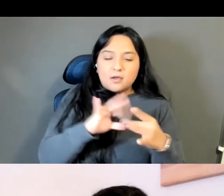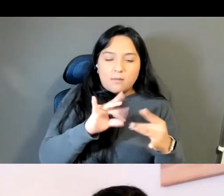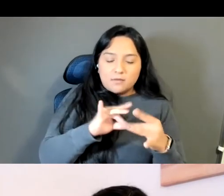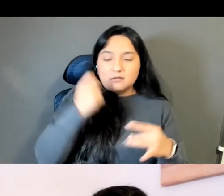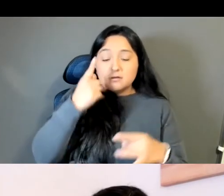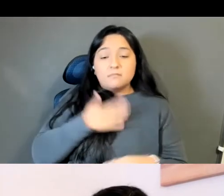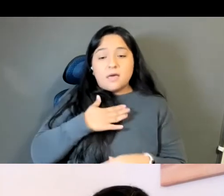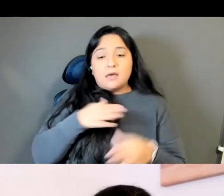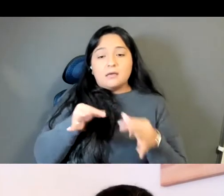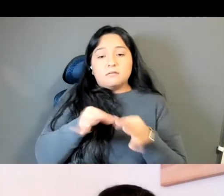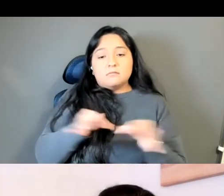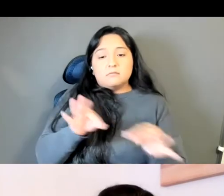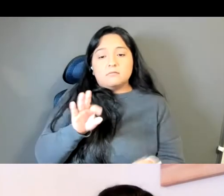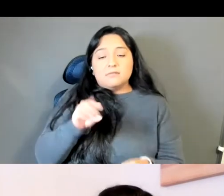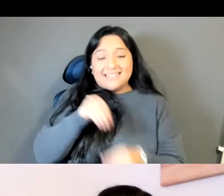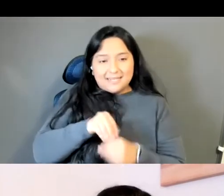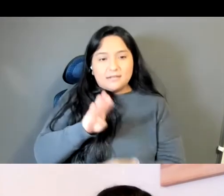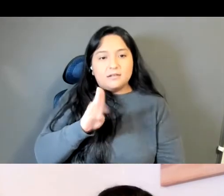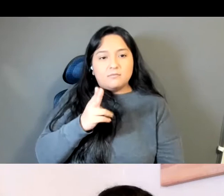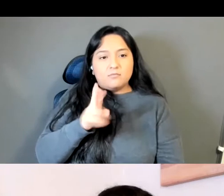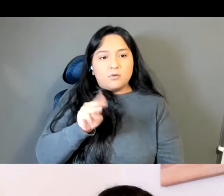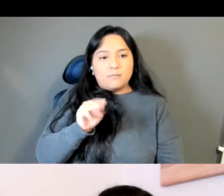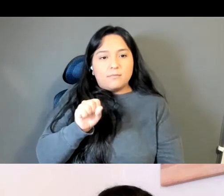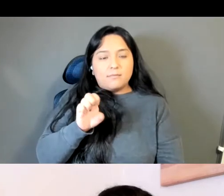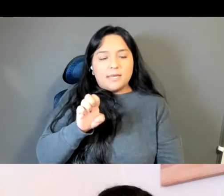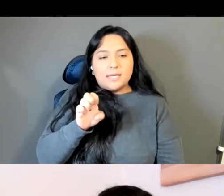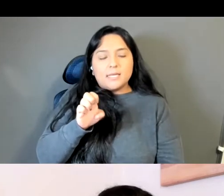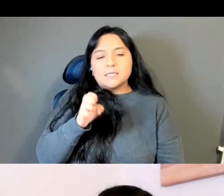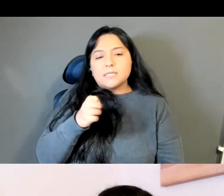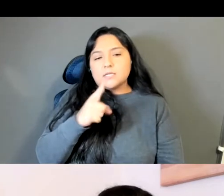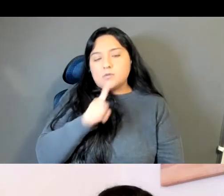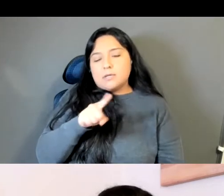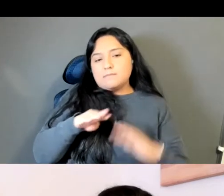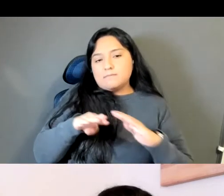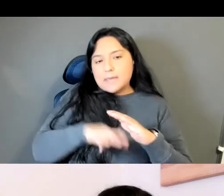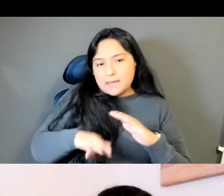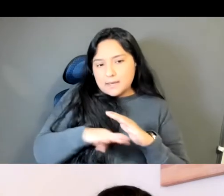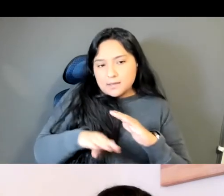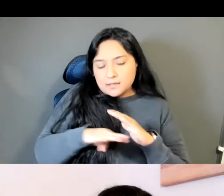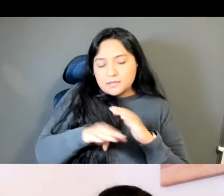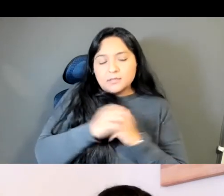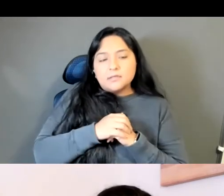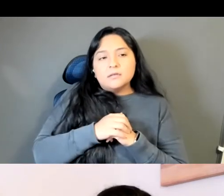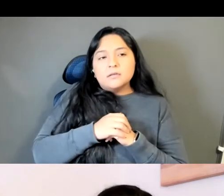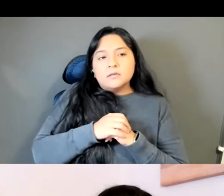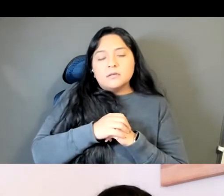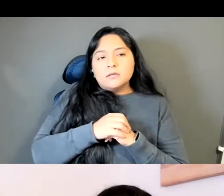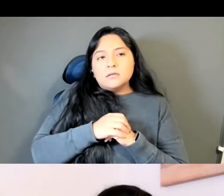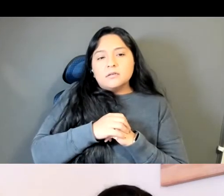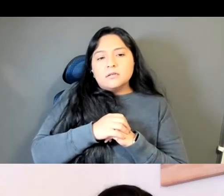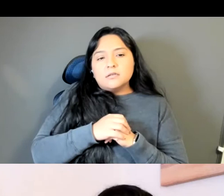but it's more than that it's also very idiosyncratic, and frankly like anachronistic, you know,